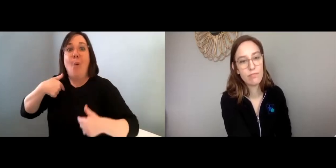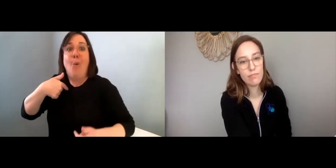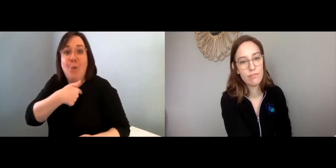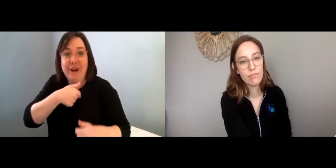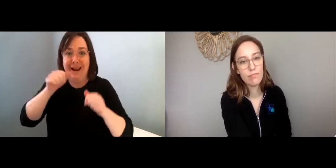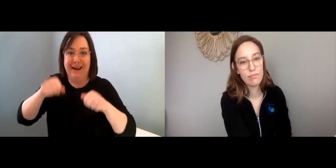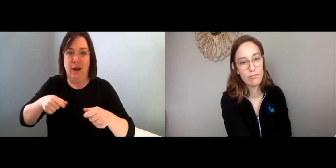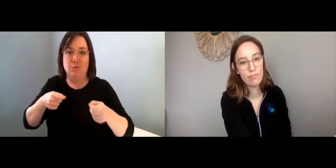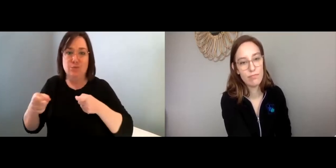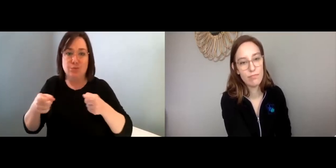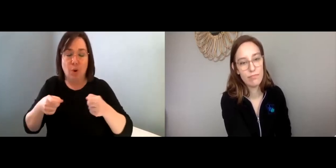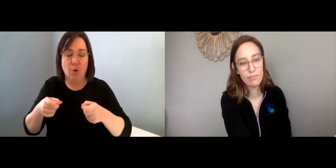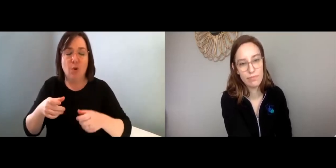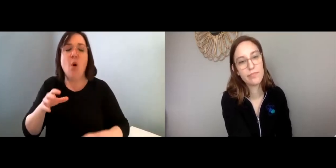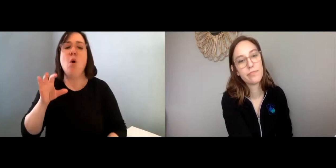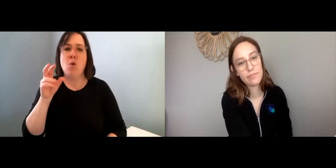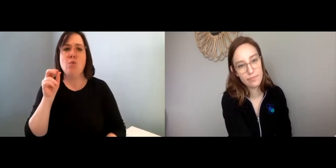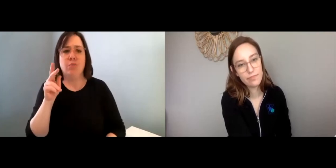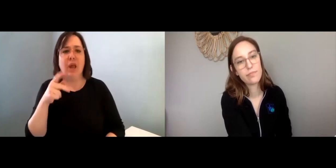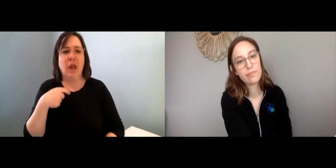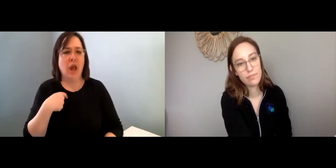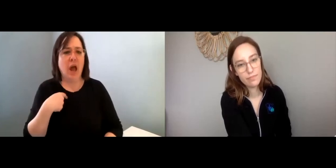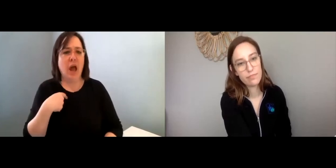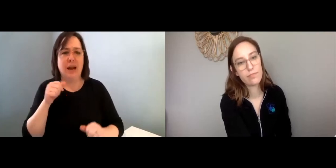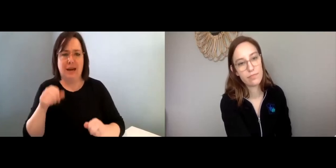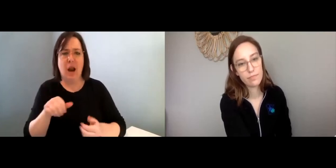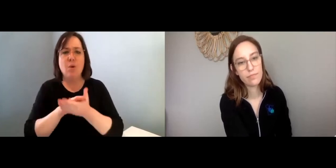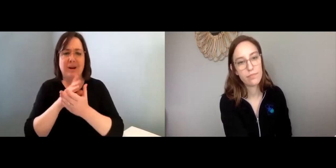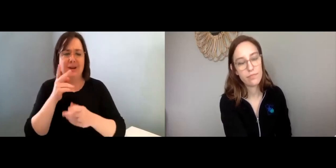And instead, you can focus on what you can control.